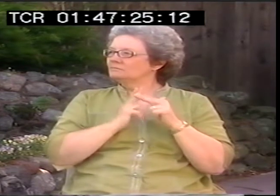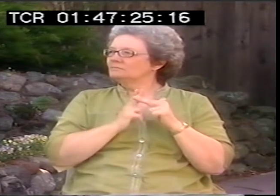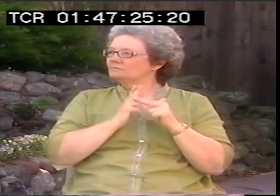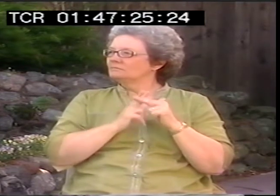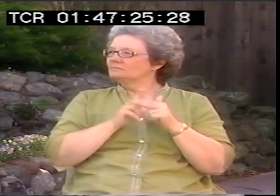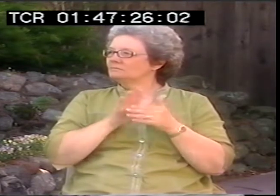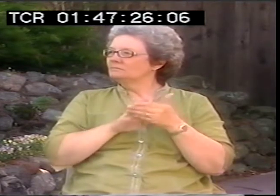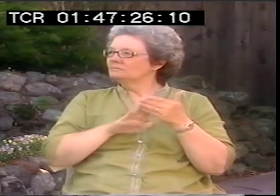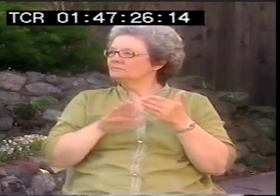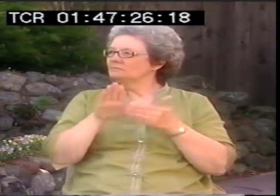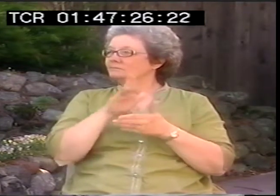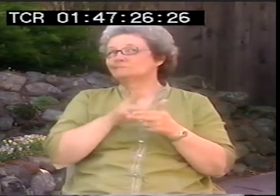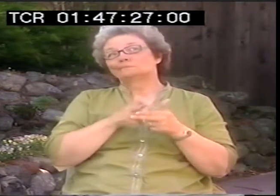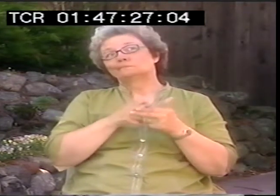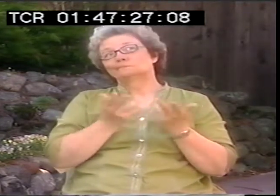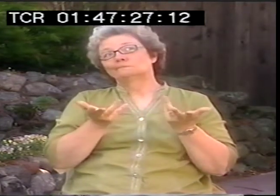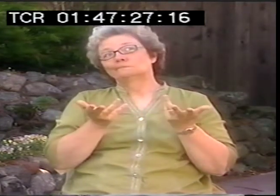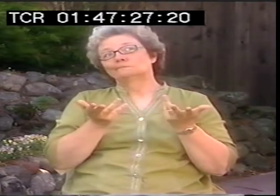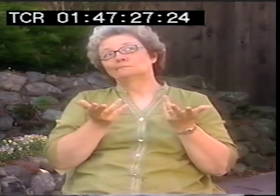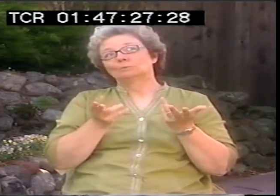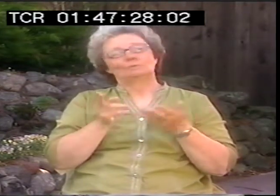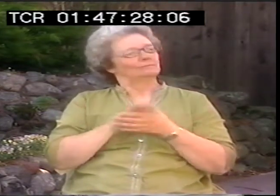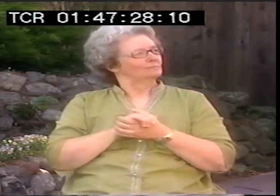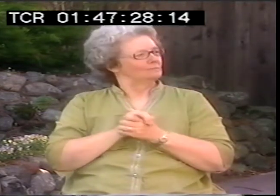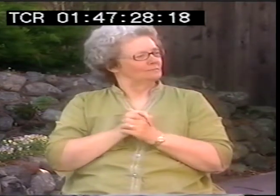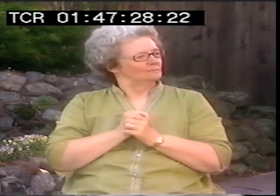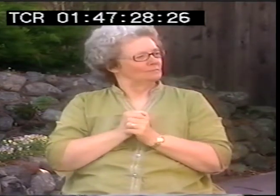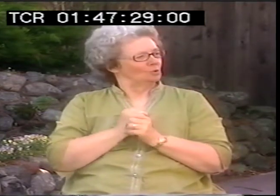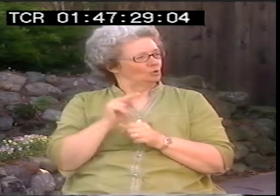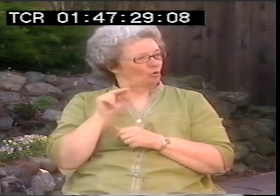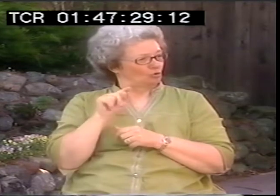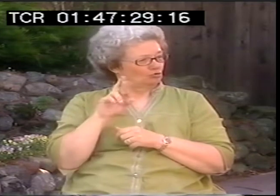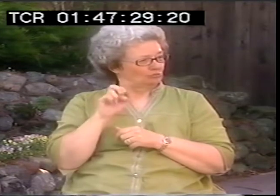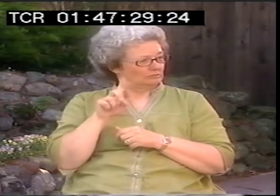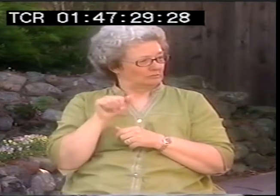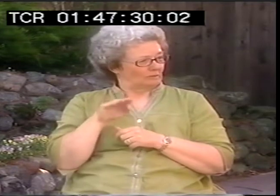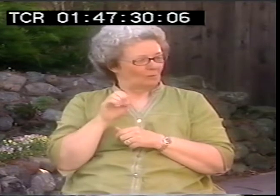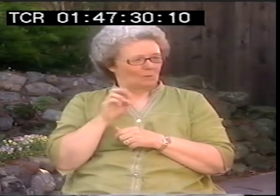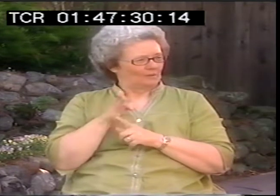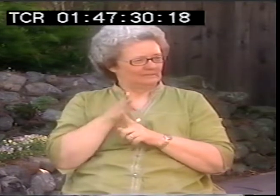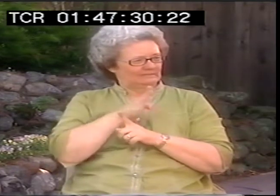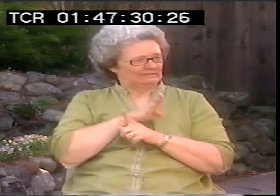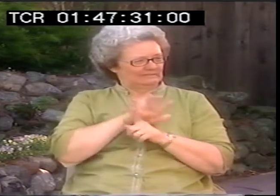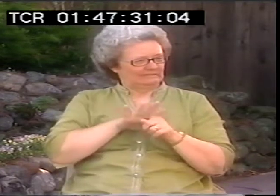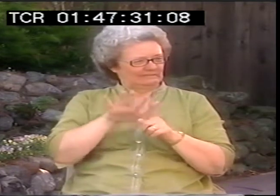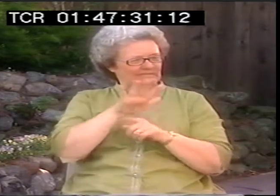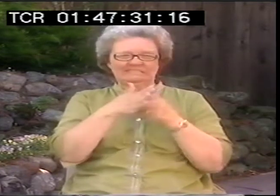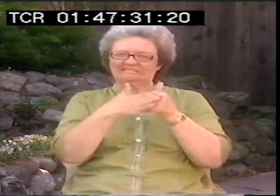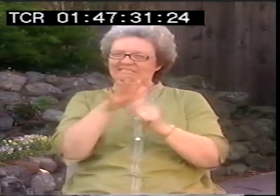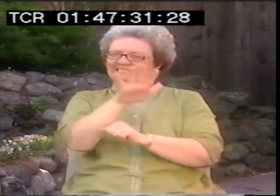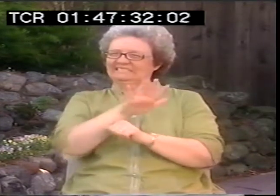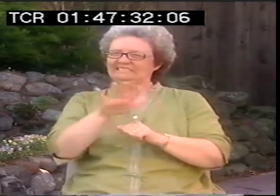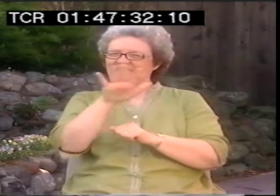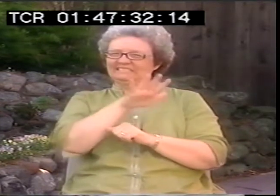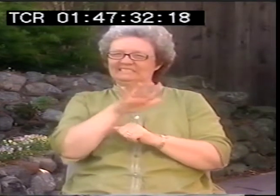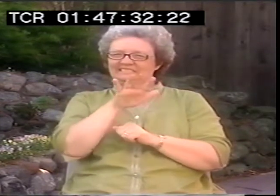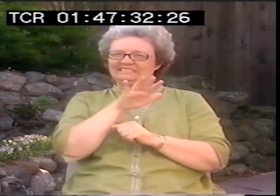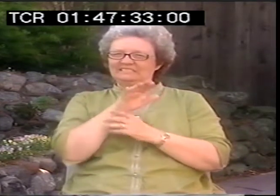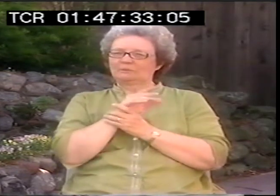Let's see in '70 or whatever that, I think in northern-- was the name of this college?